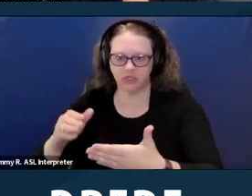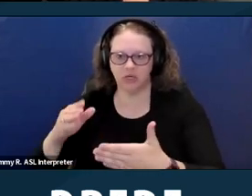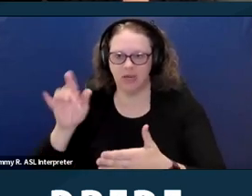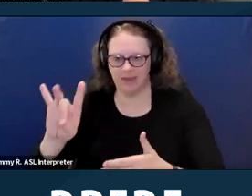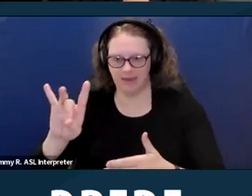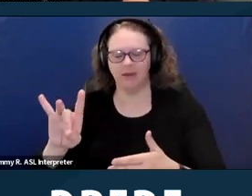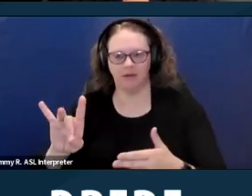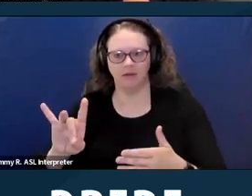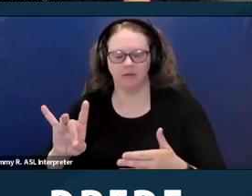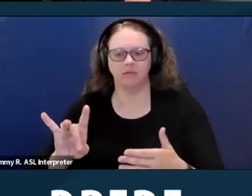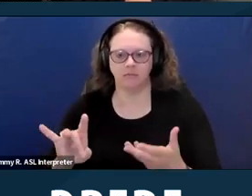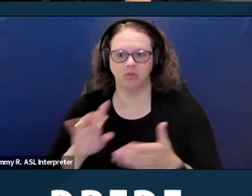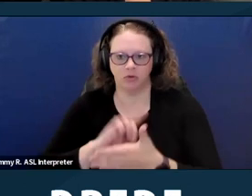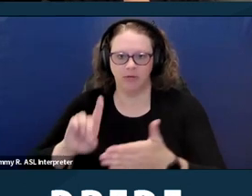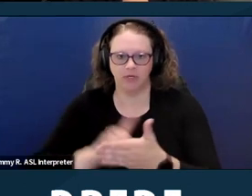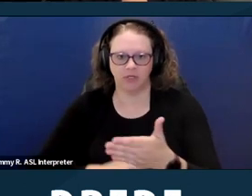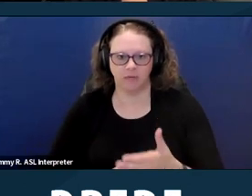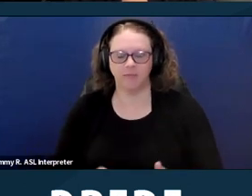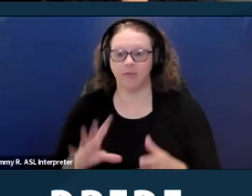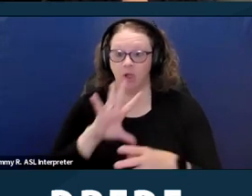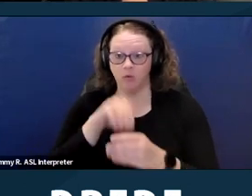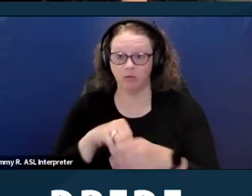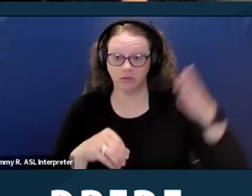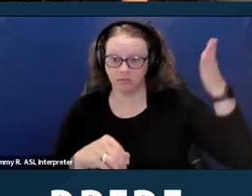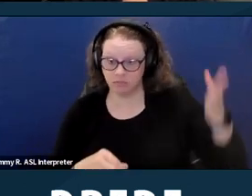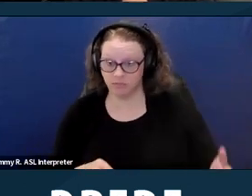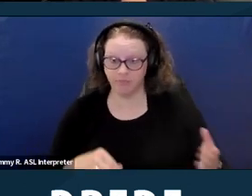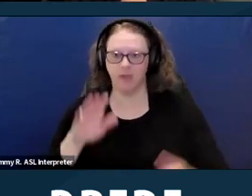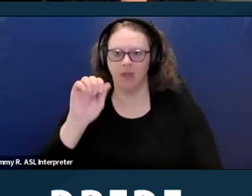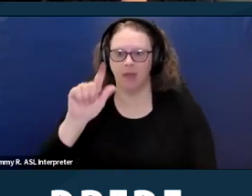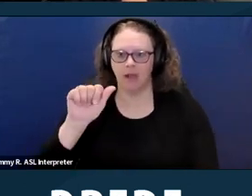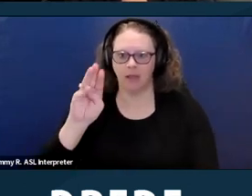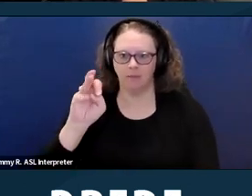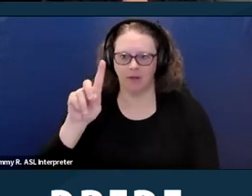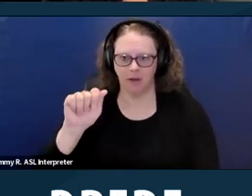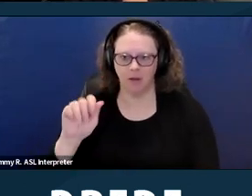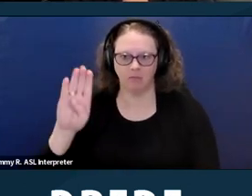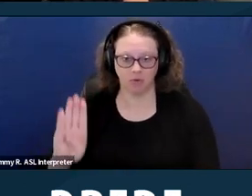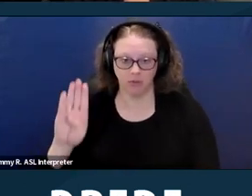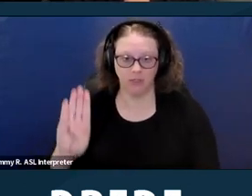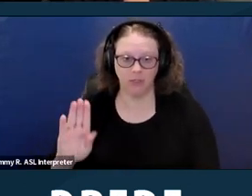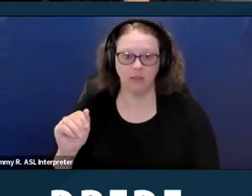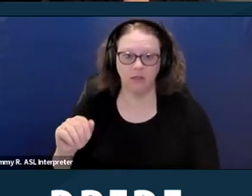for accessibility purposes. It includes Alameda, Berkeley Corte Madera, East Palo Alto,